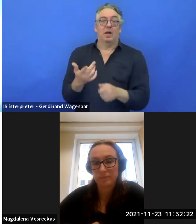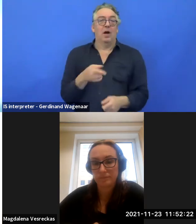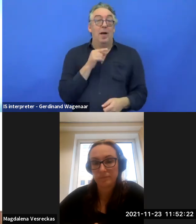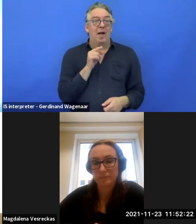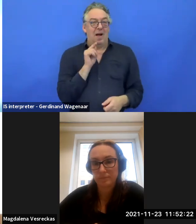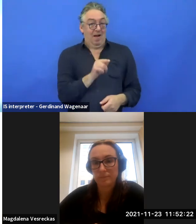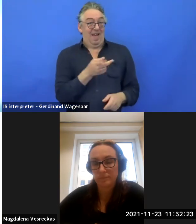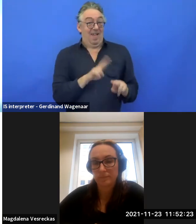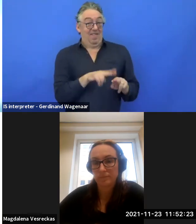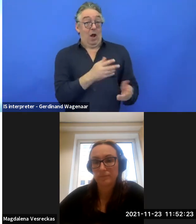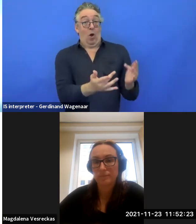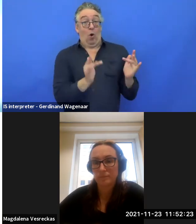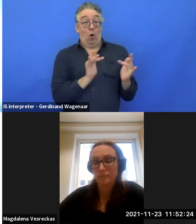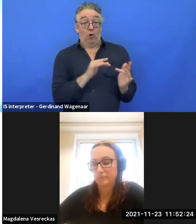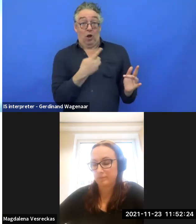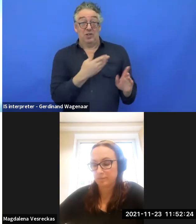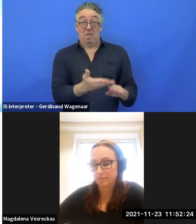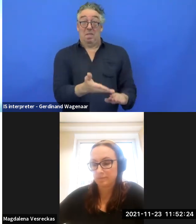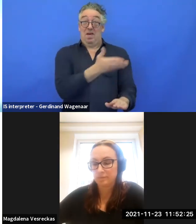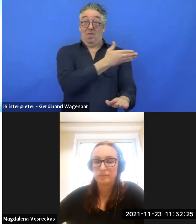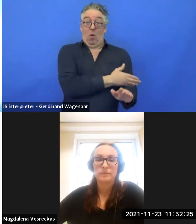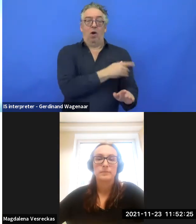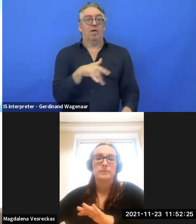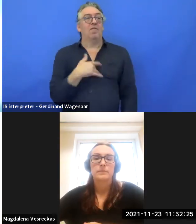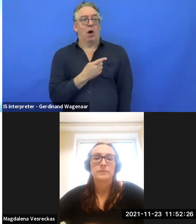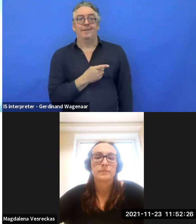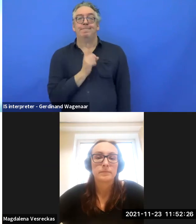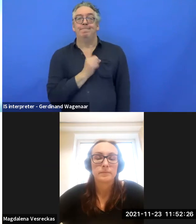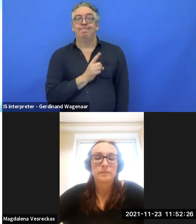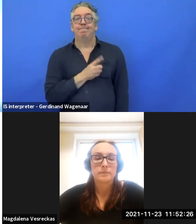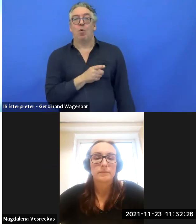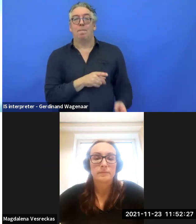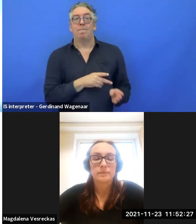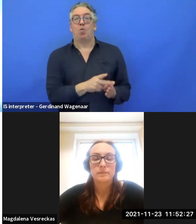We realise that in the future when the projects are implemented